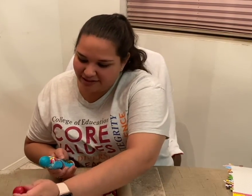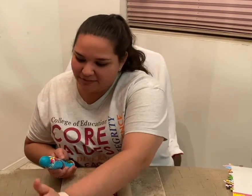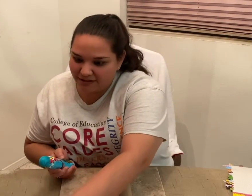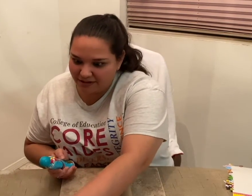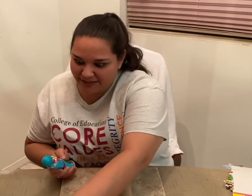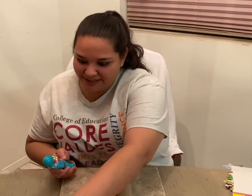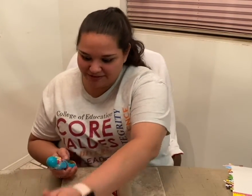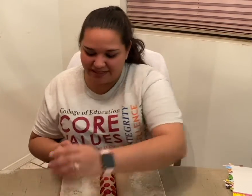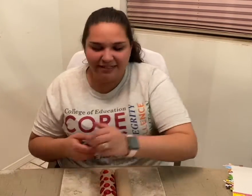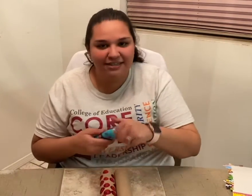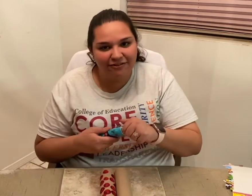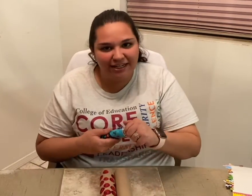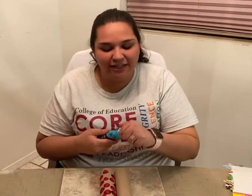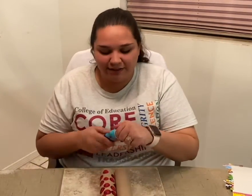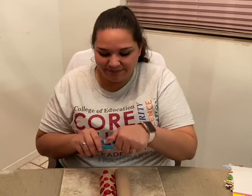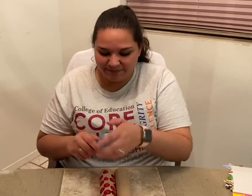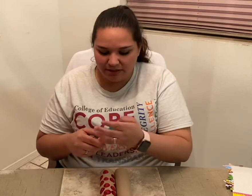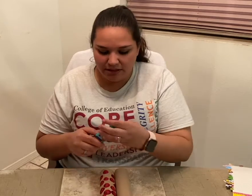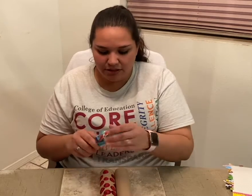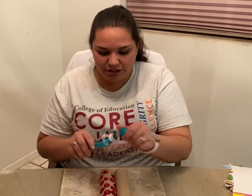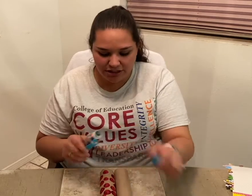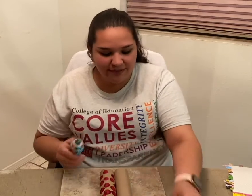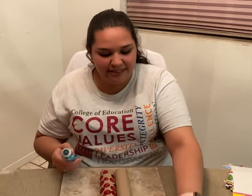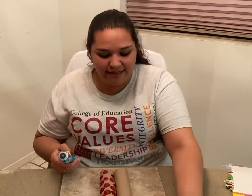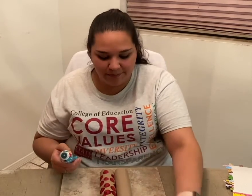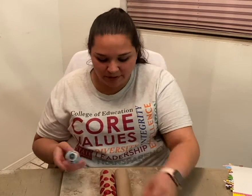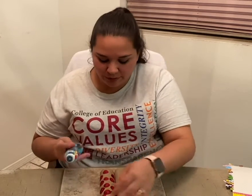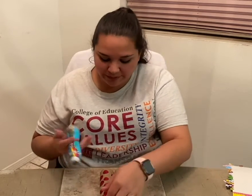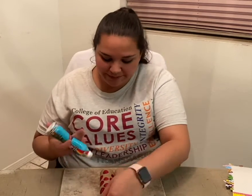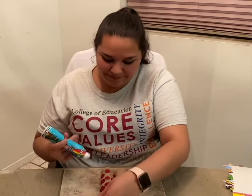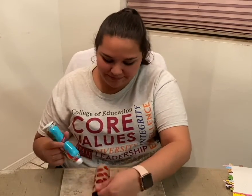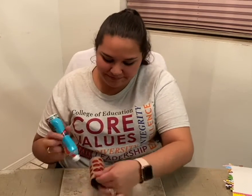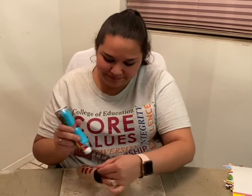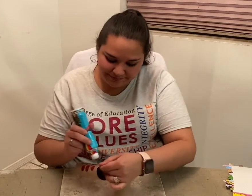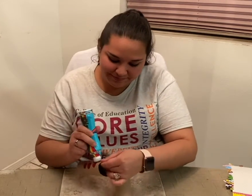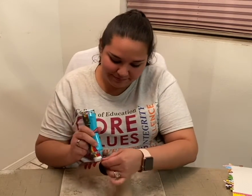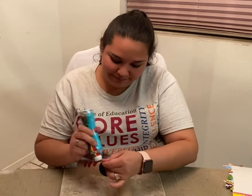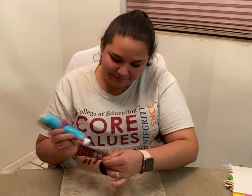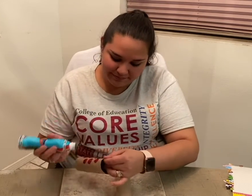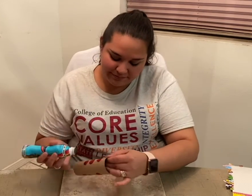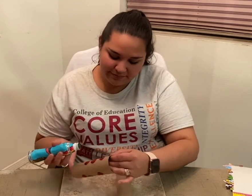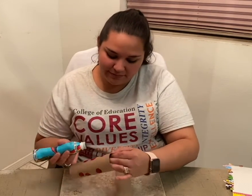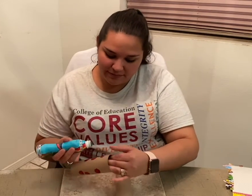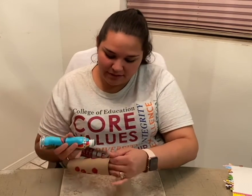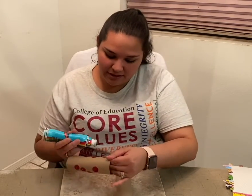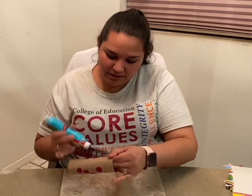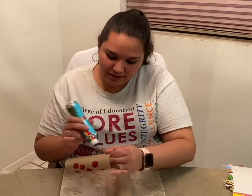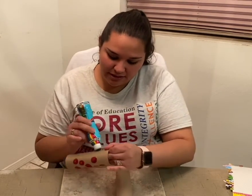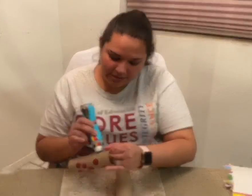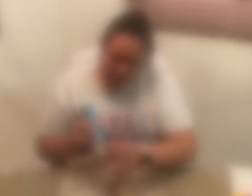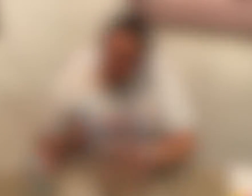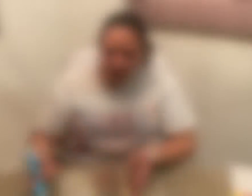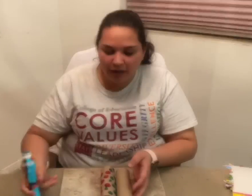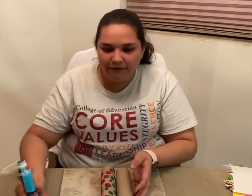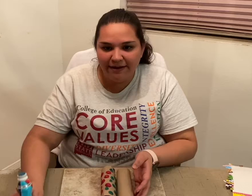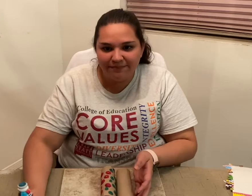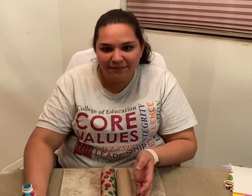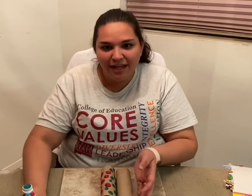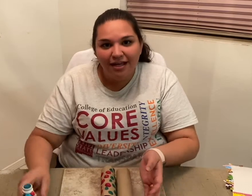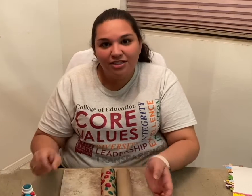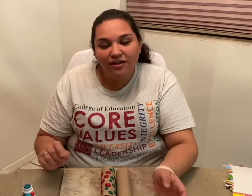I'm going to use a different color; just to mix it up a little bit! Alright, so, the